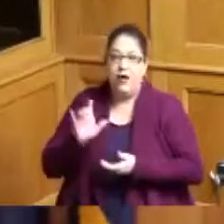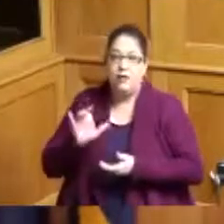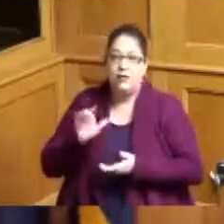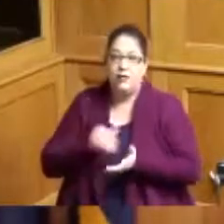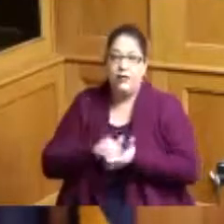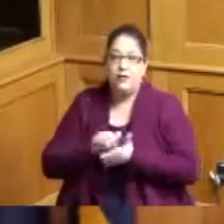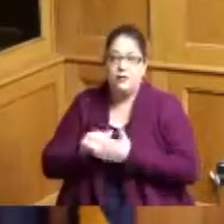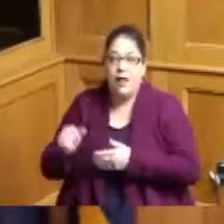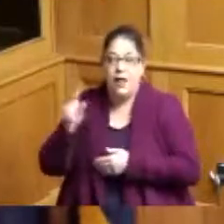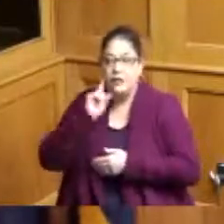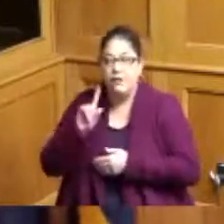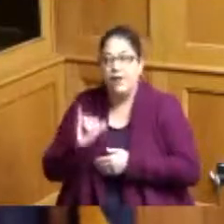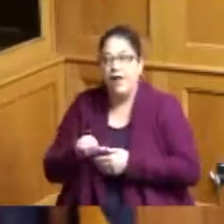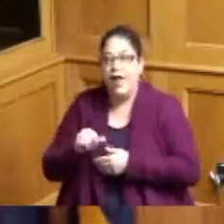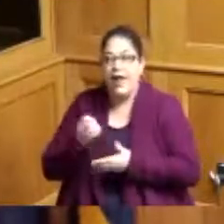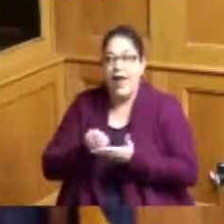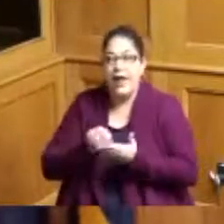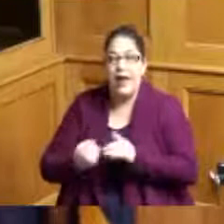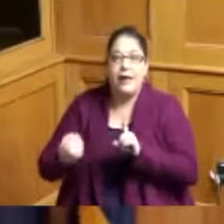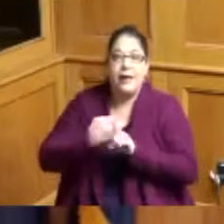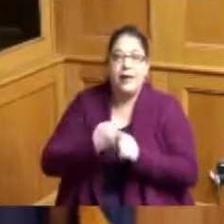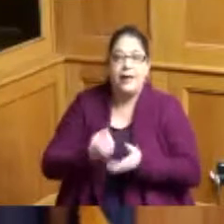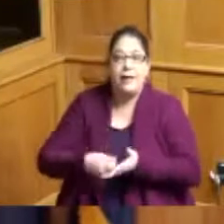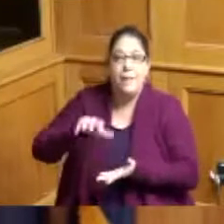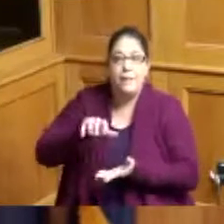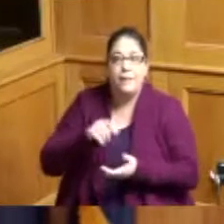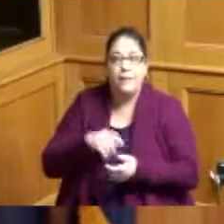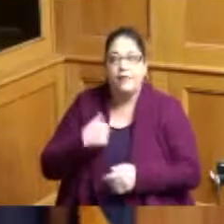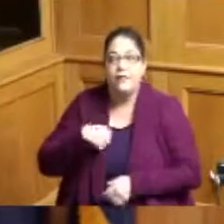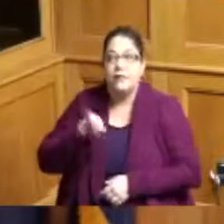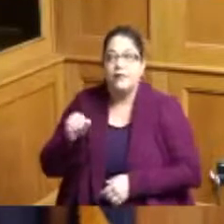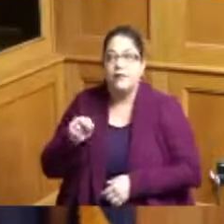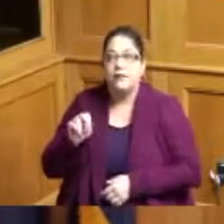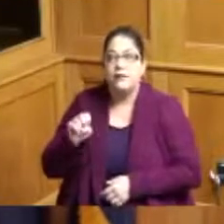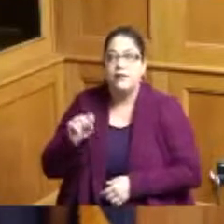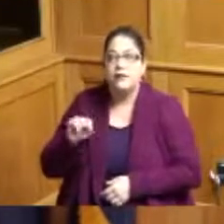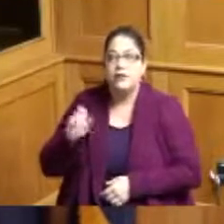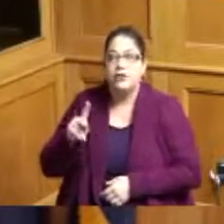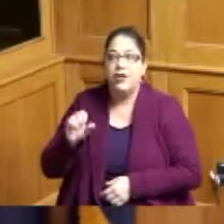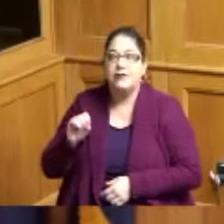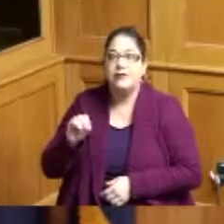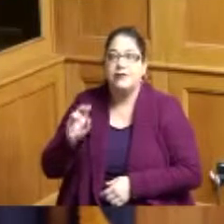and we definitely are excited about it as well Janet Jackson and Charlie Wilson will be leading